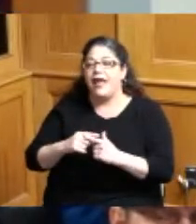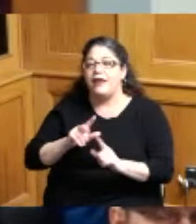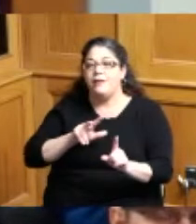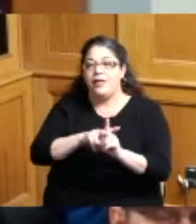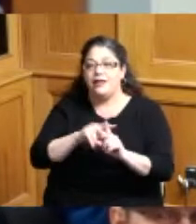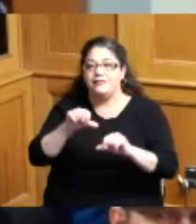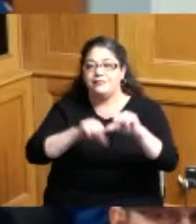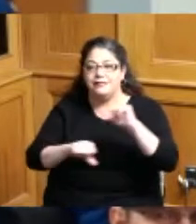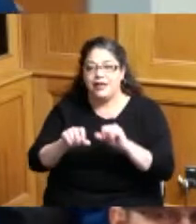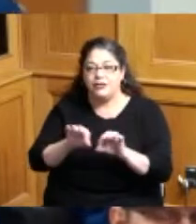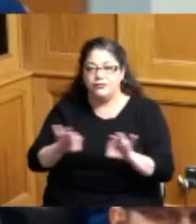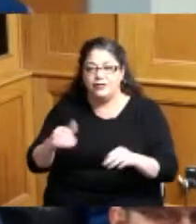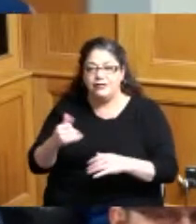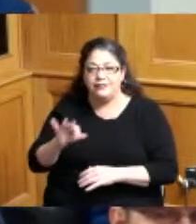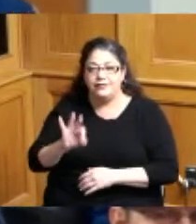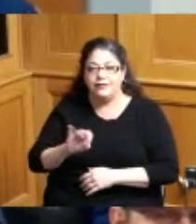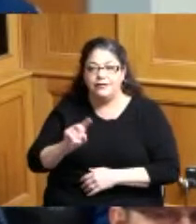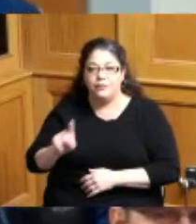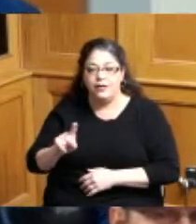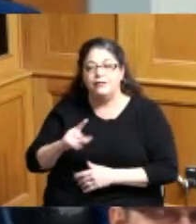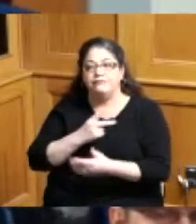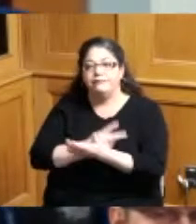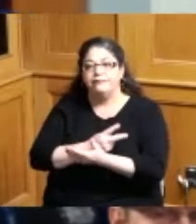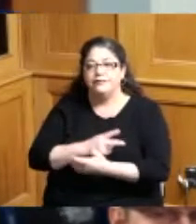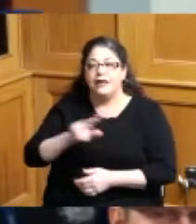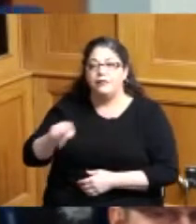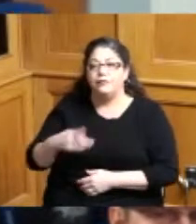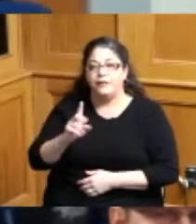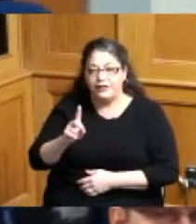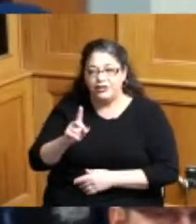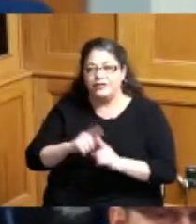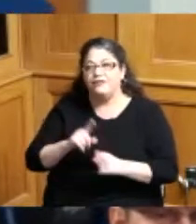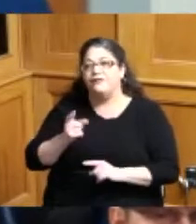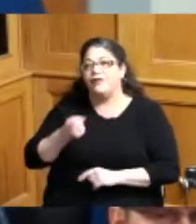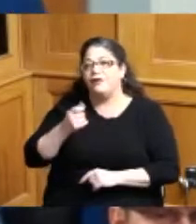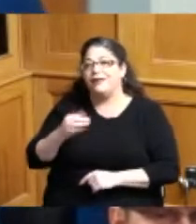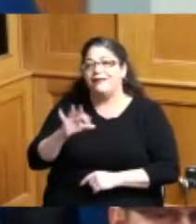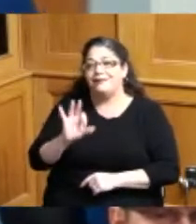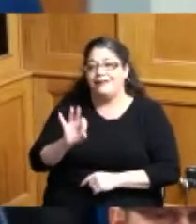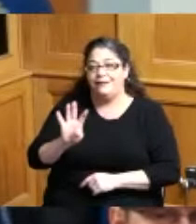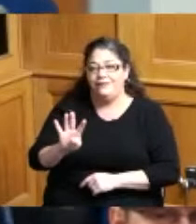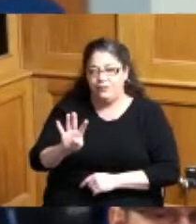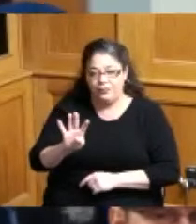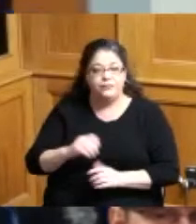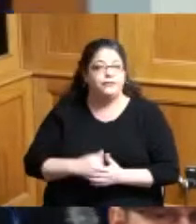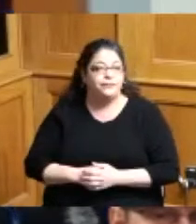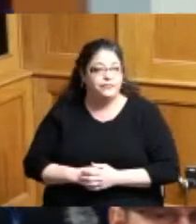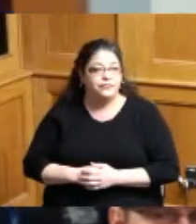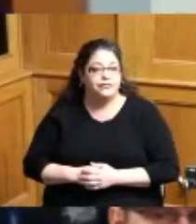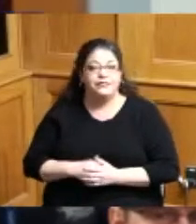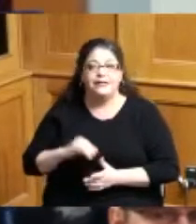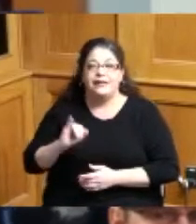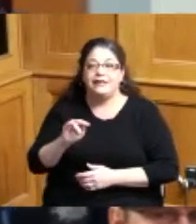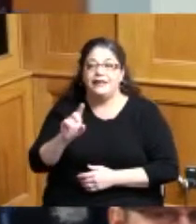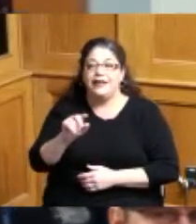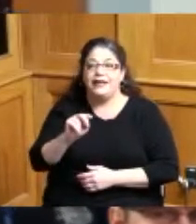and his juris doctorate degree from Indiana University in 1994 whereas coach Oz Davis iii